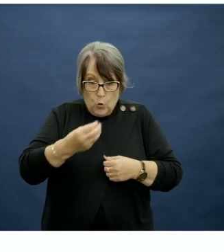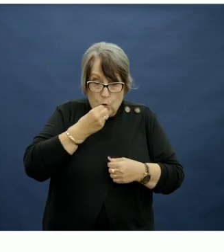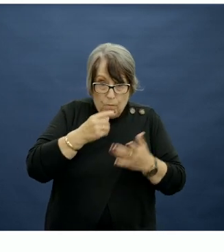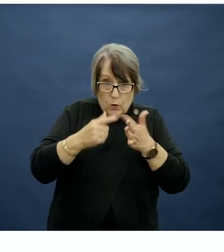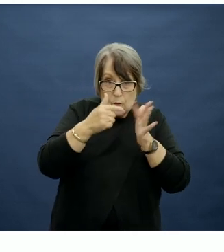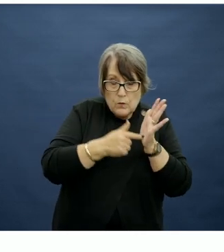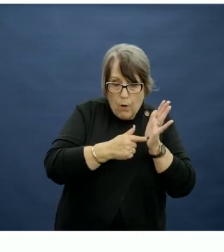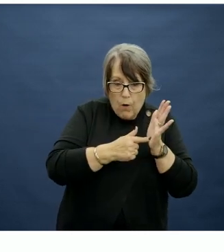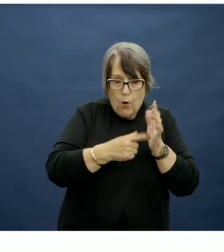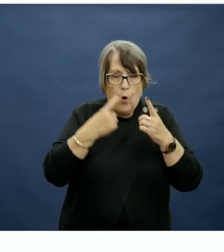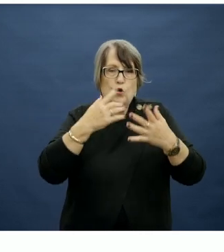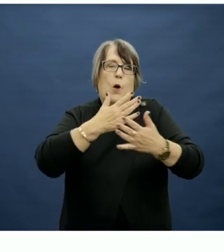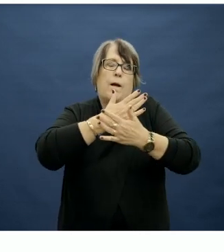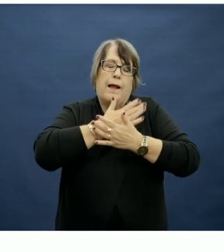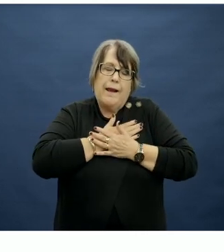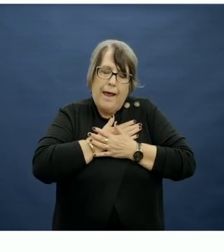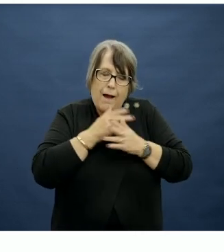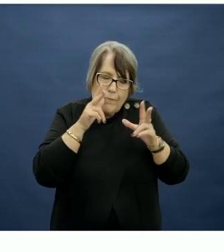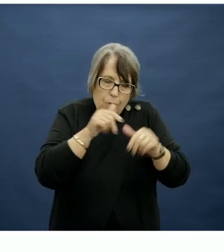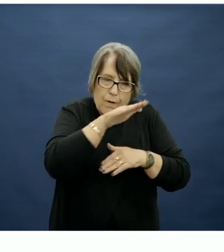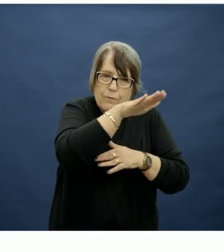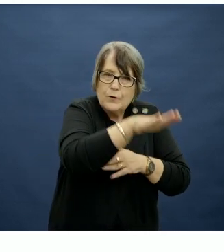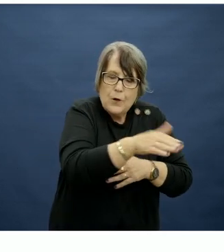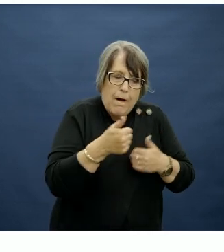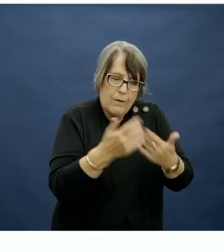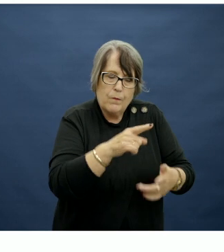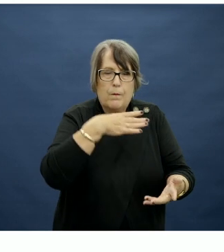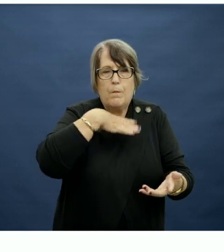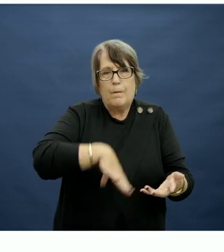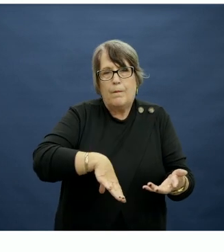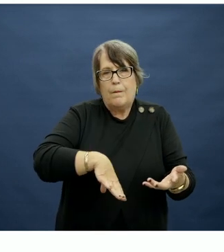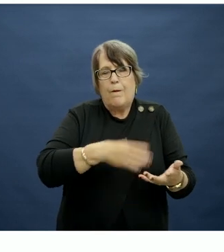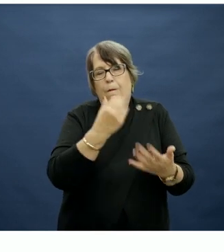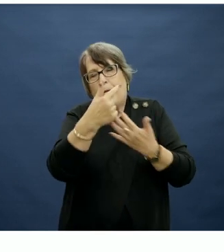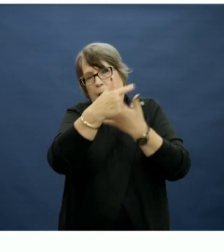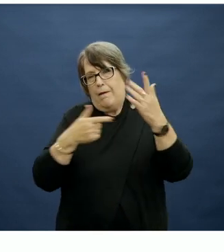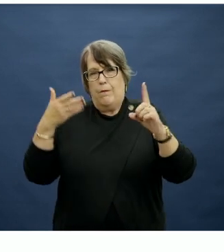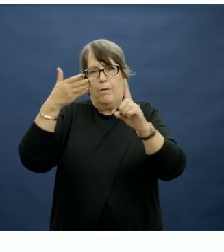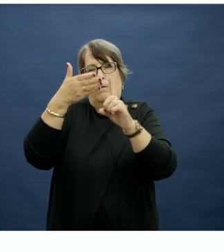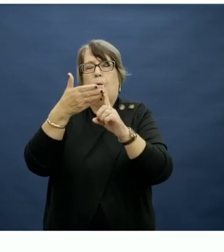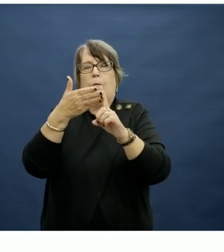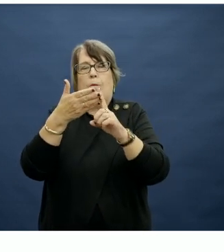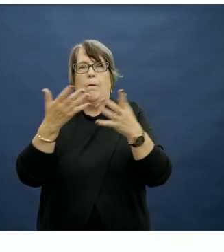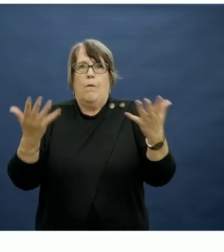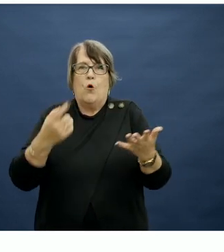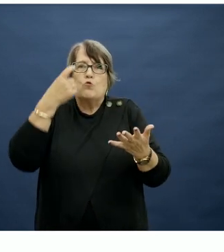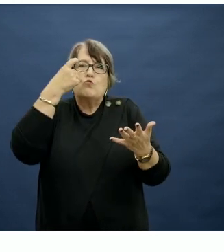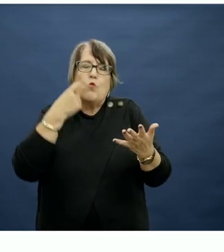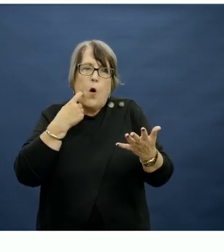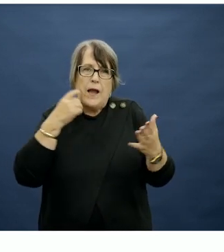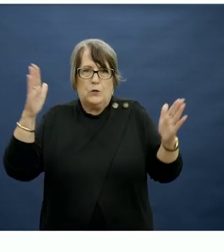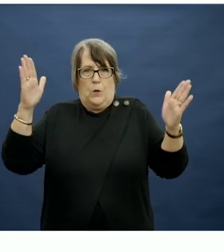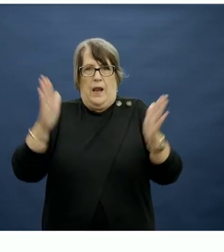or showing love and nurturing to their child or some other goal or trying to minimise children's